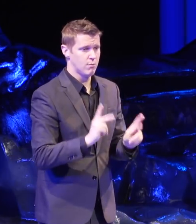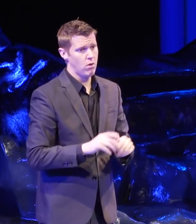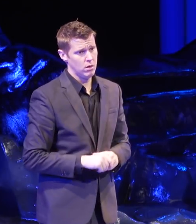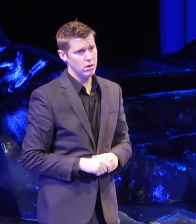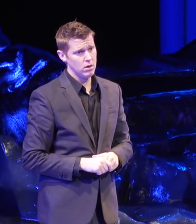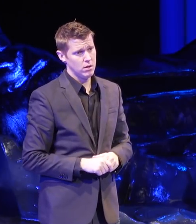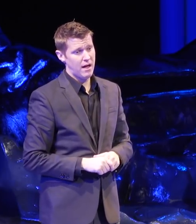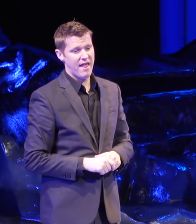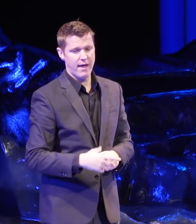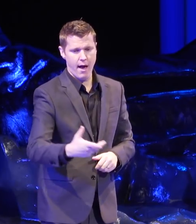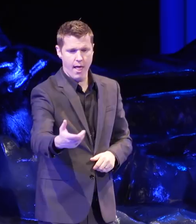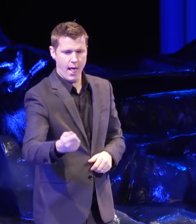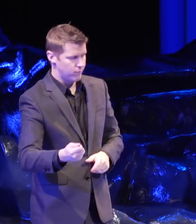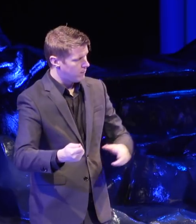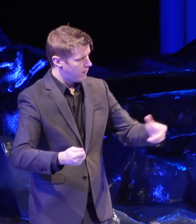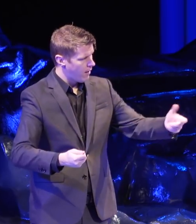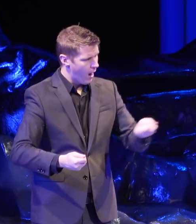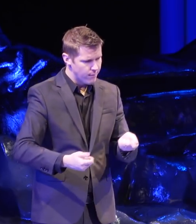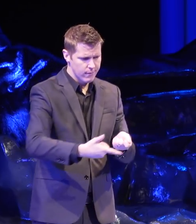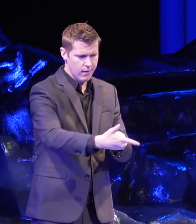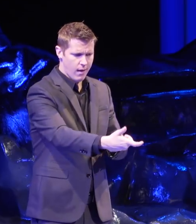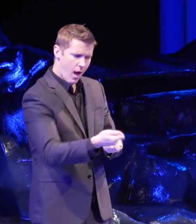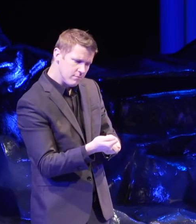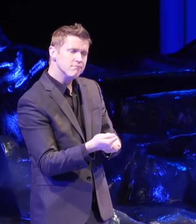They bring people in, they make them care.